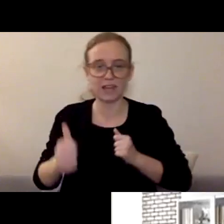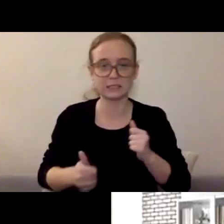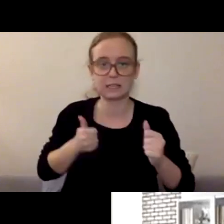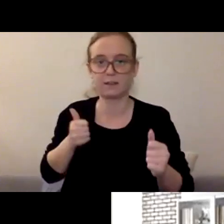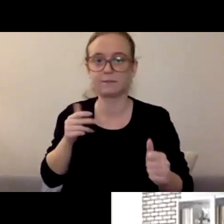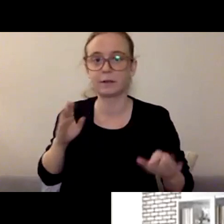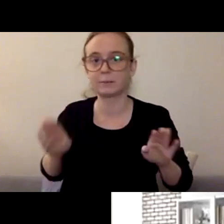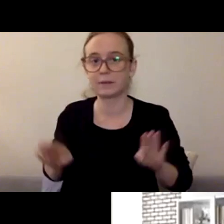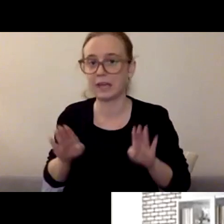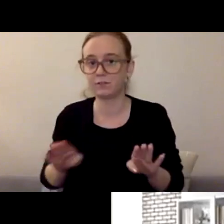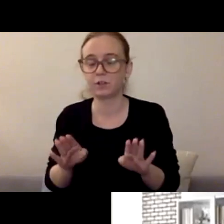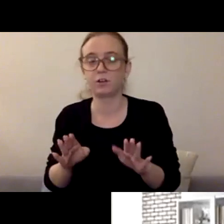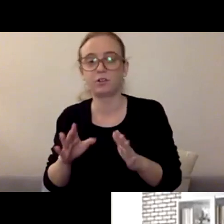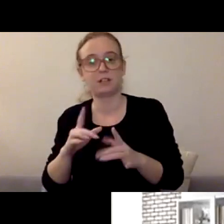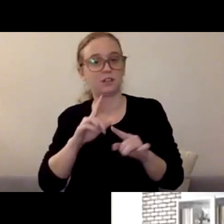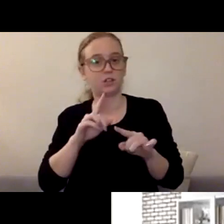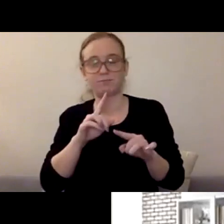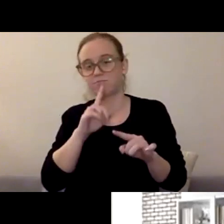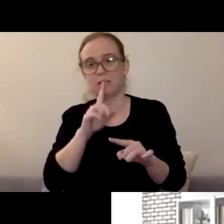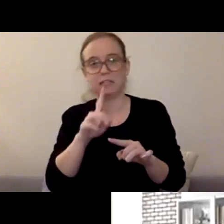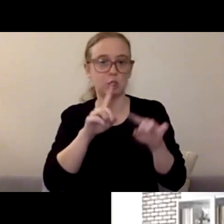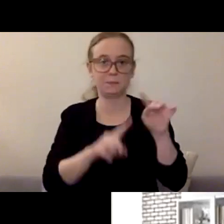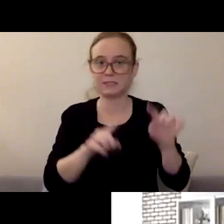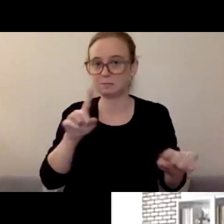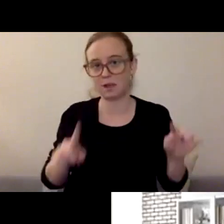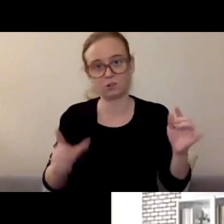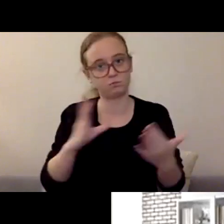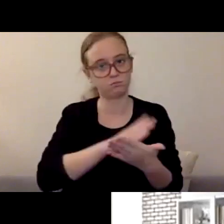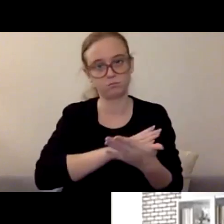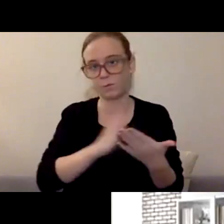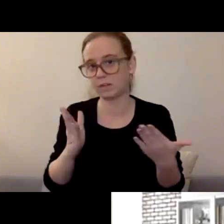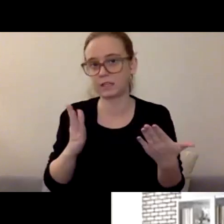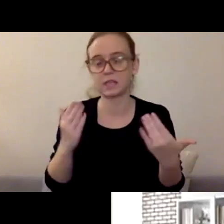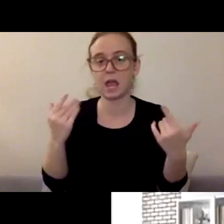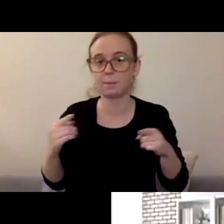it could be a spectrum of things happening. But on the one end of the spectrum,